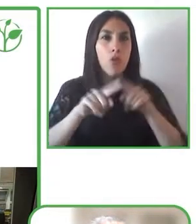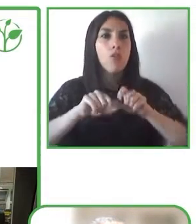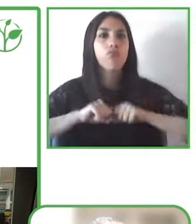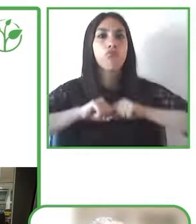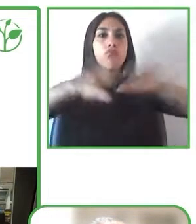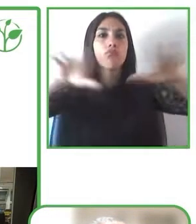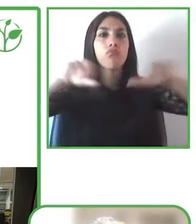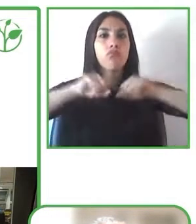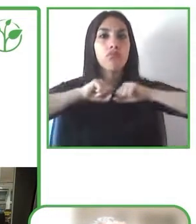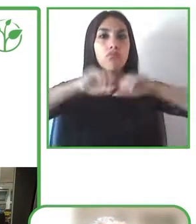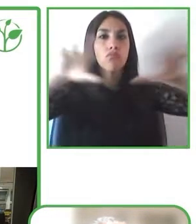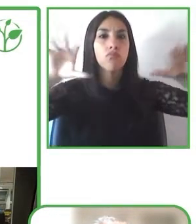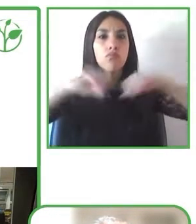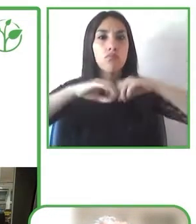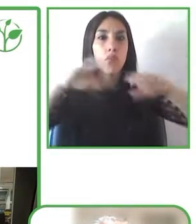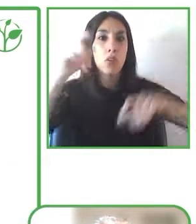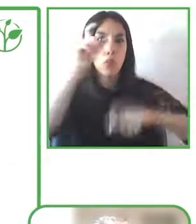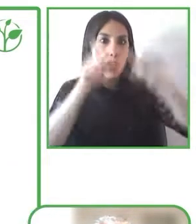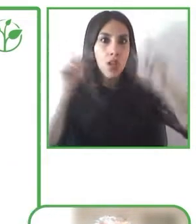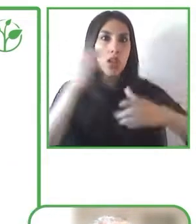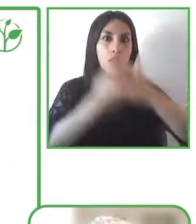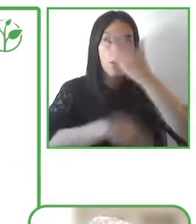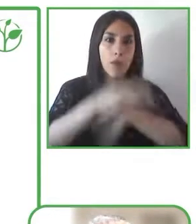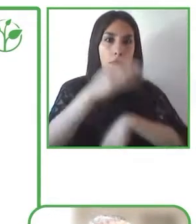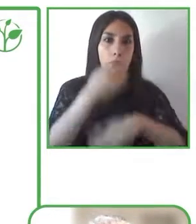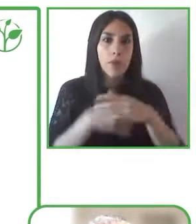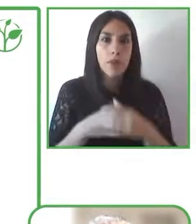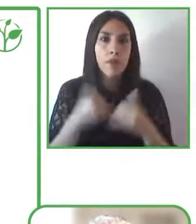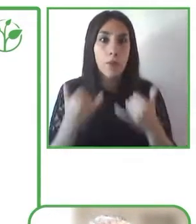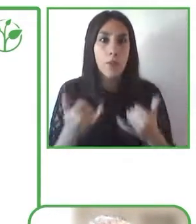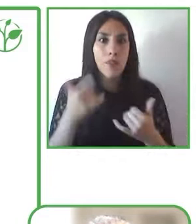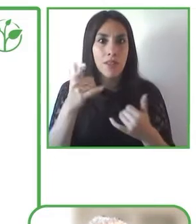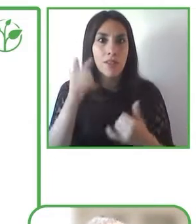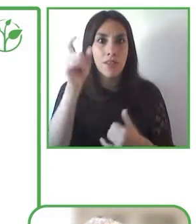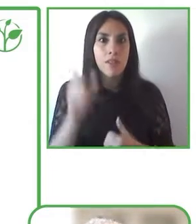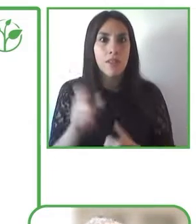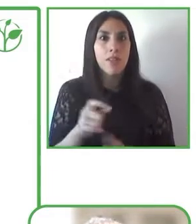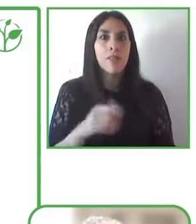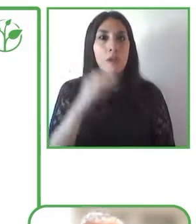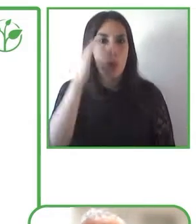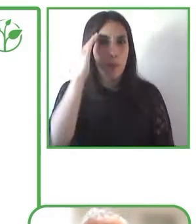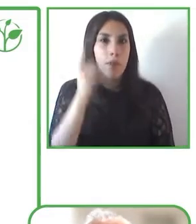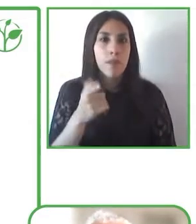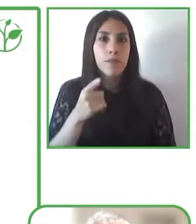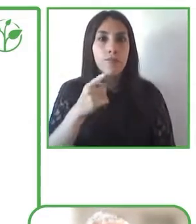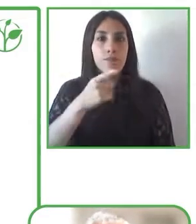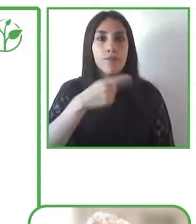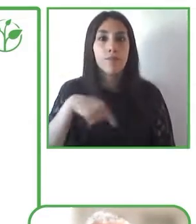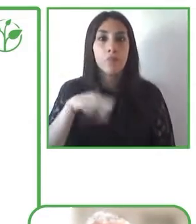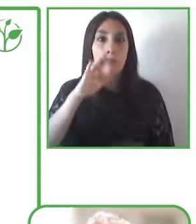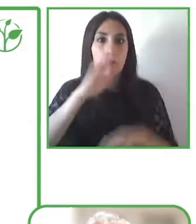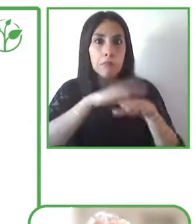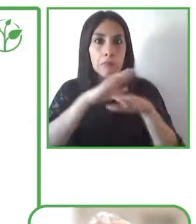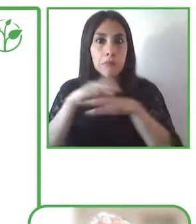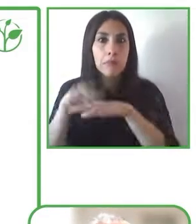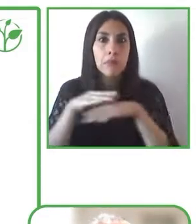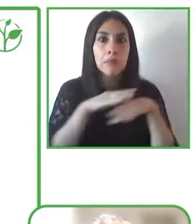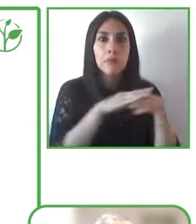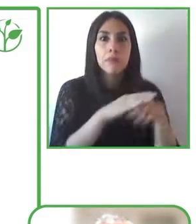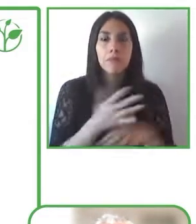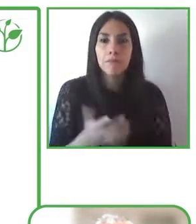showed to a very big audience and showed this think about the intellectual disability. This